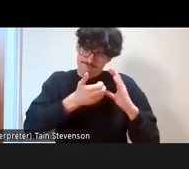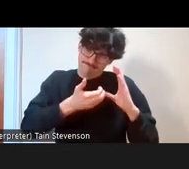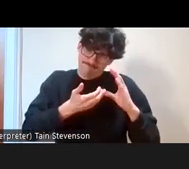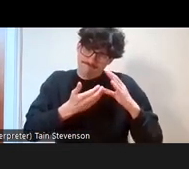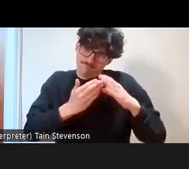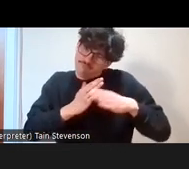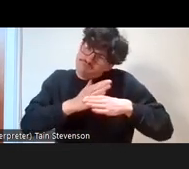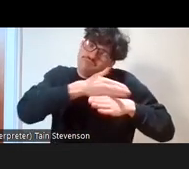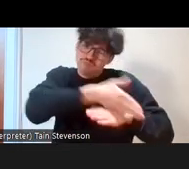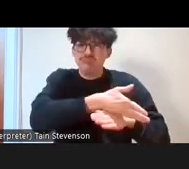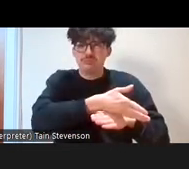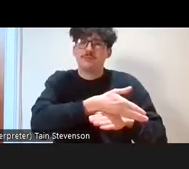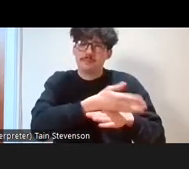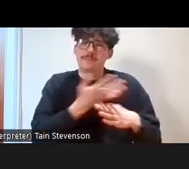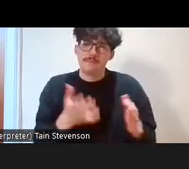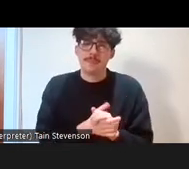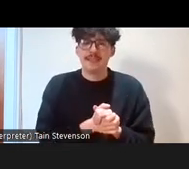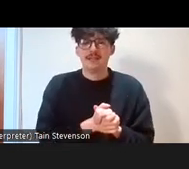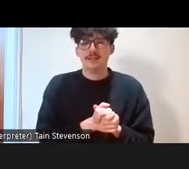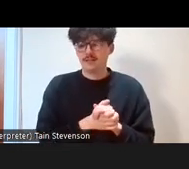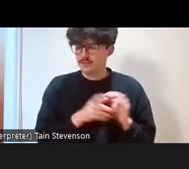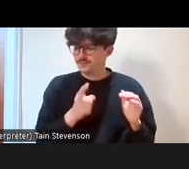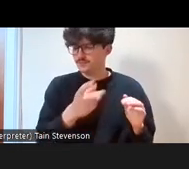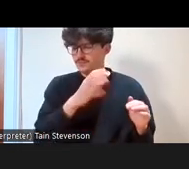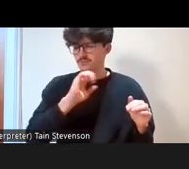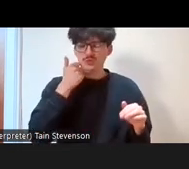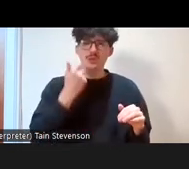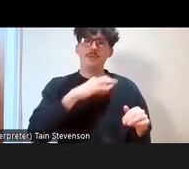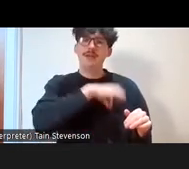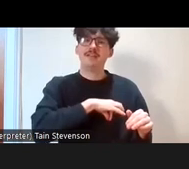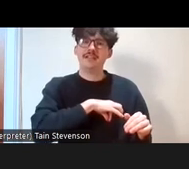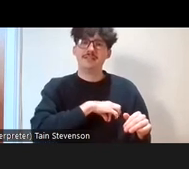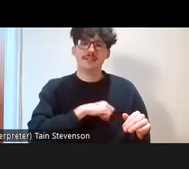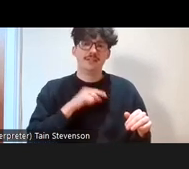But the benefits aren't just to culture and heritage, they're to those people that are